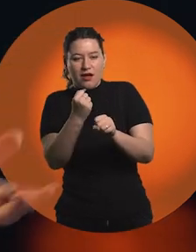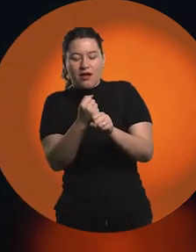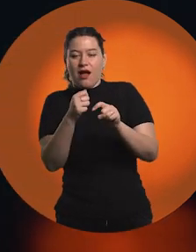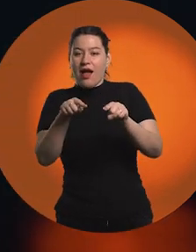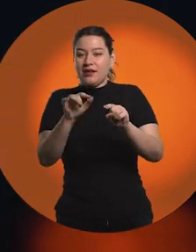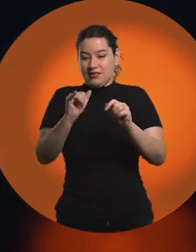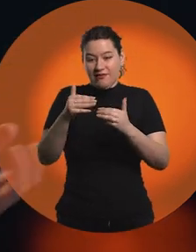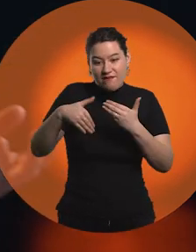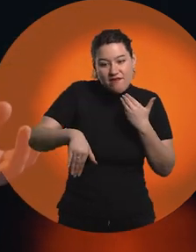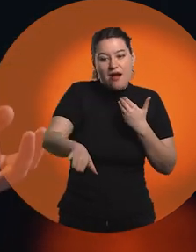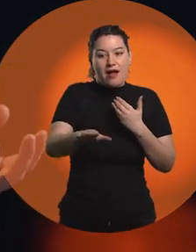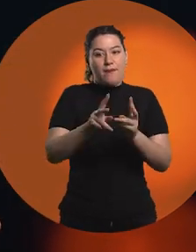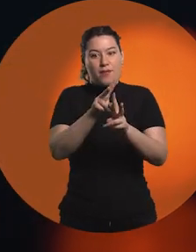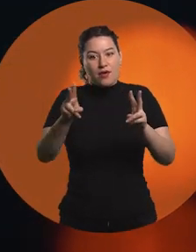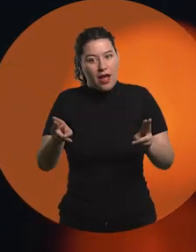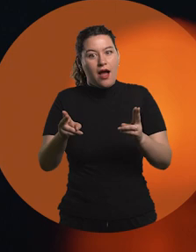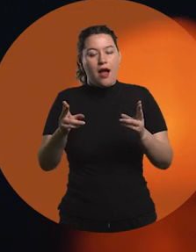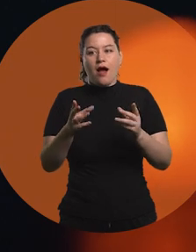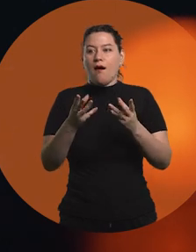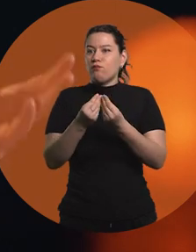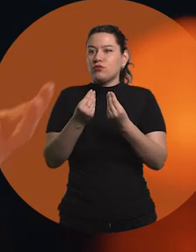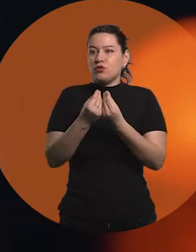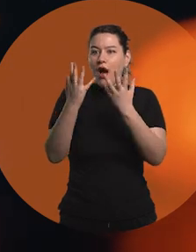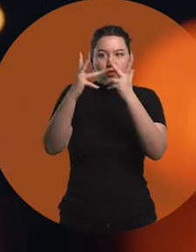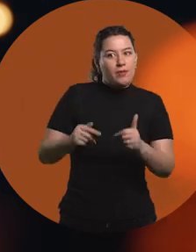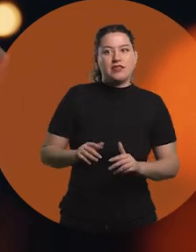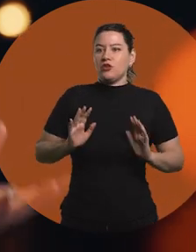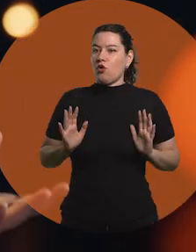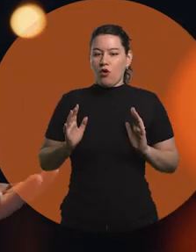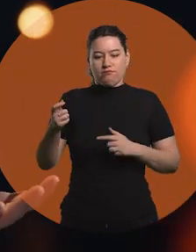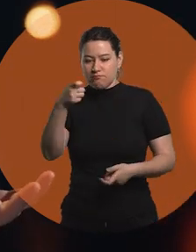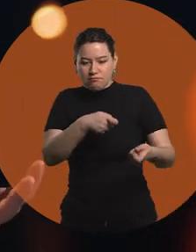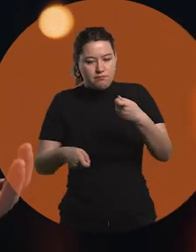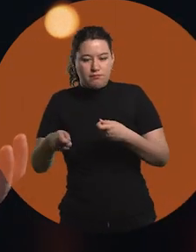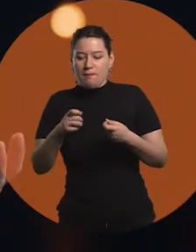And I believe that a time of strong automation is coming, of a lot of personalization as well.